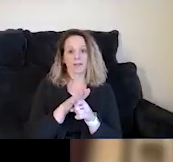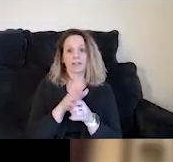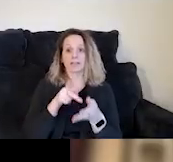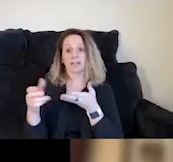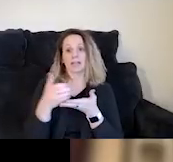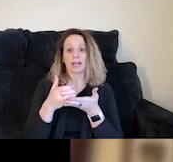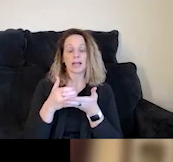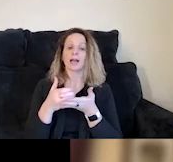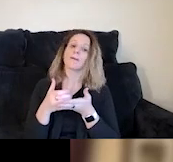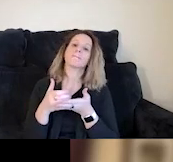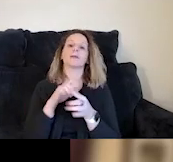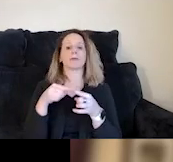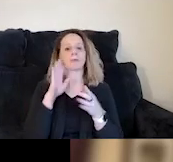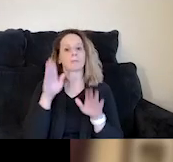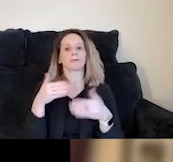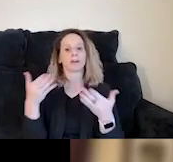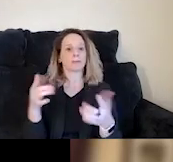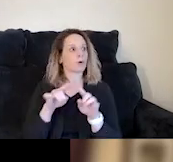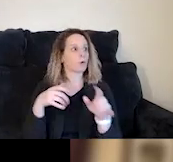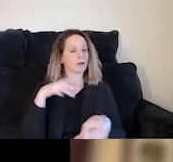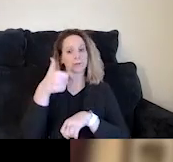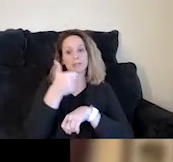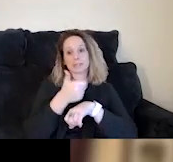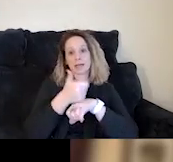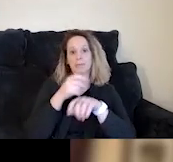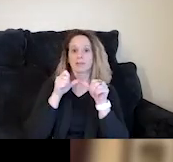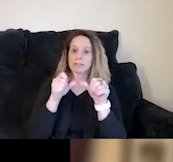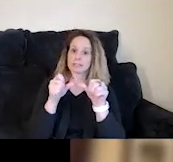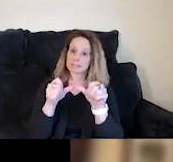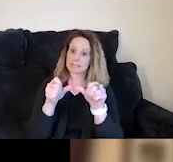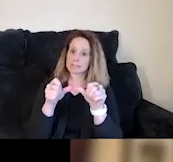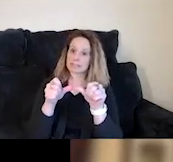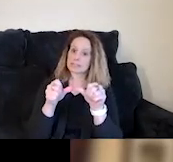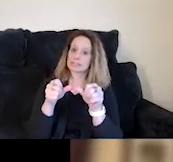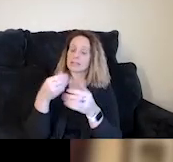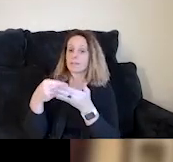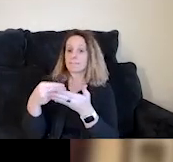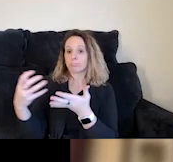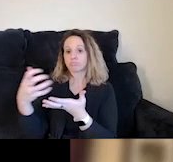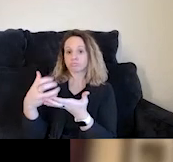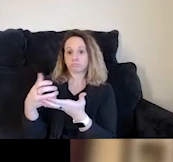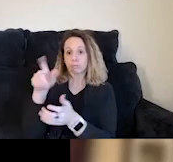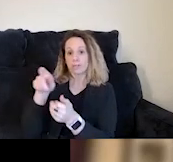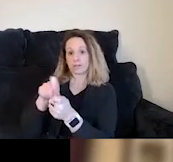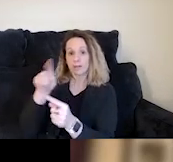but we also want to establish and sustain a pot of money that is specifically about permanent housing.